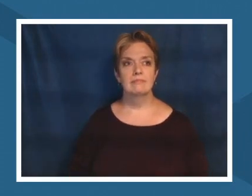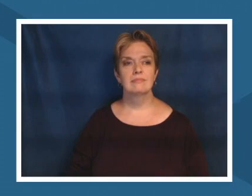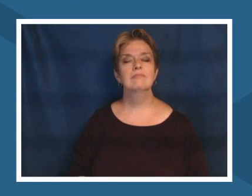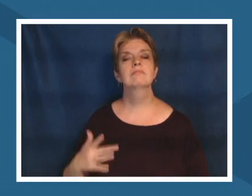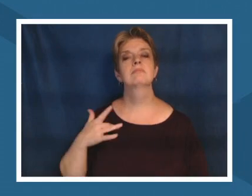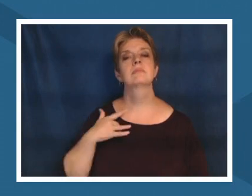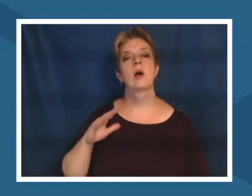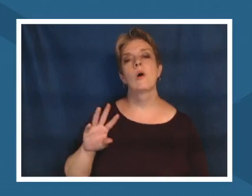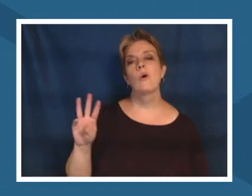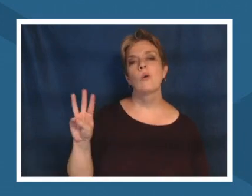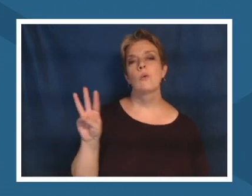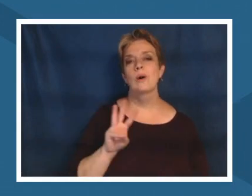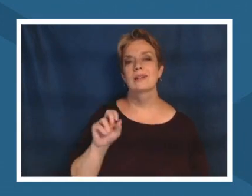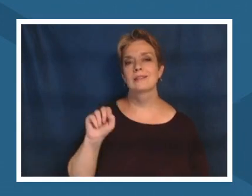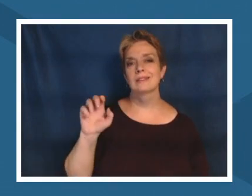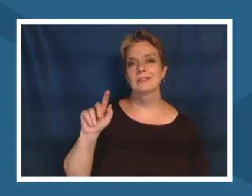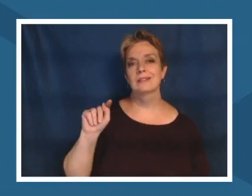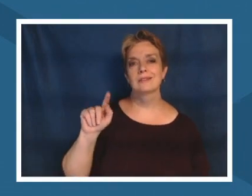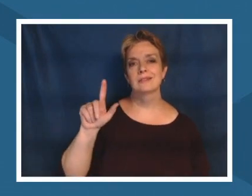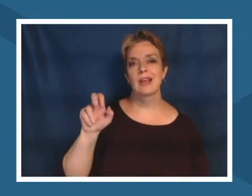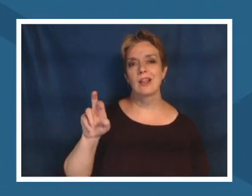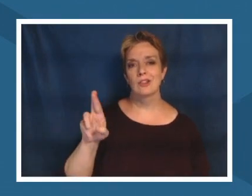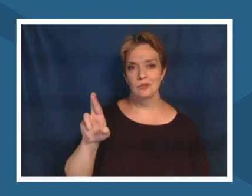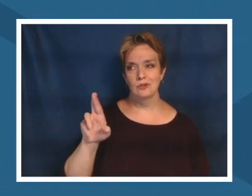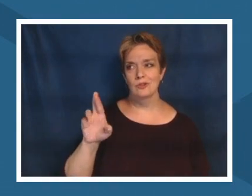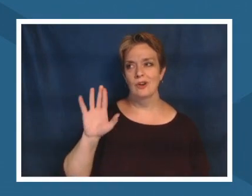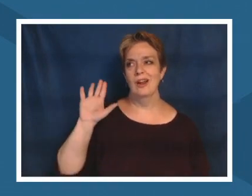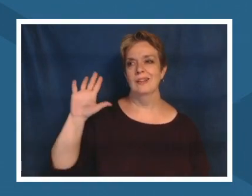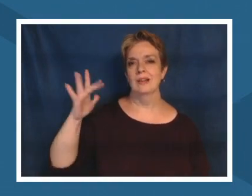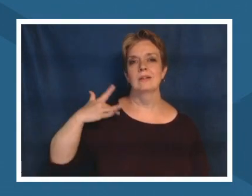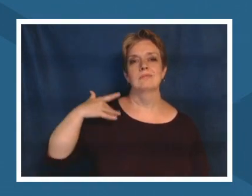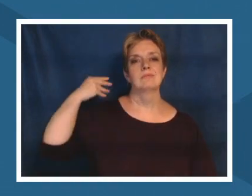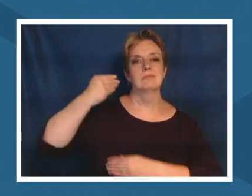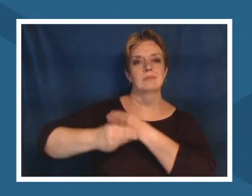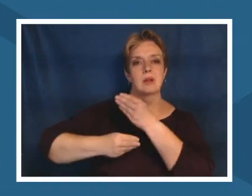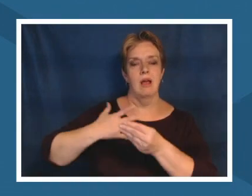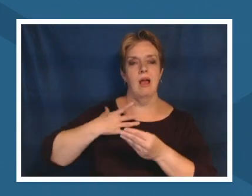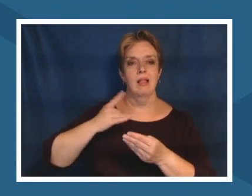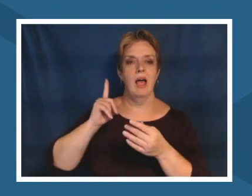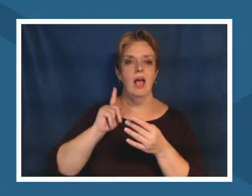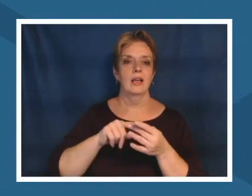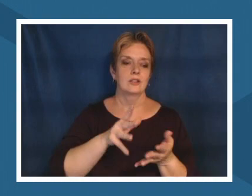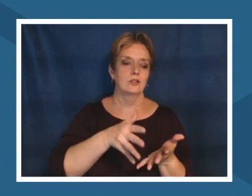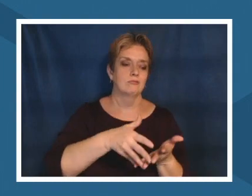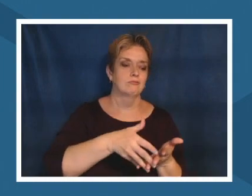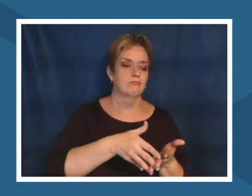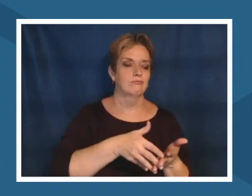disembody